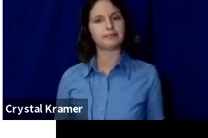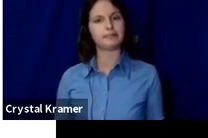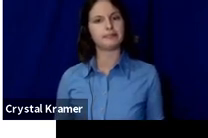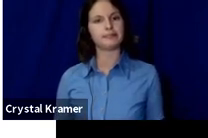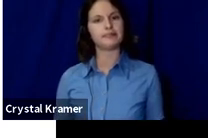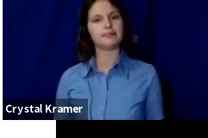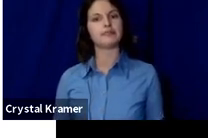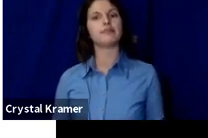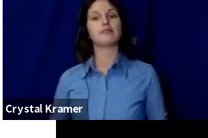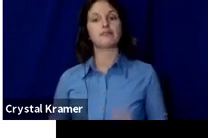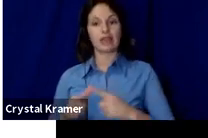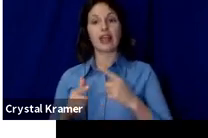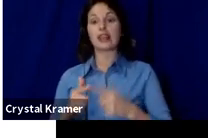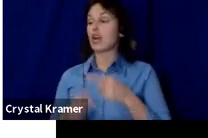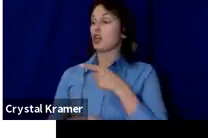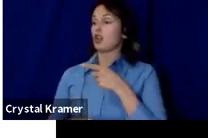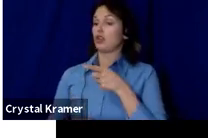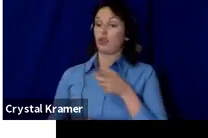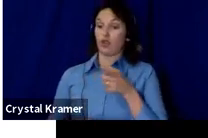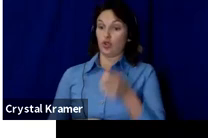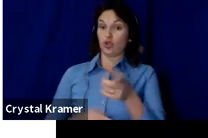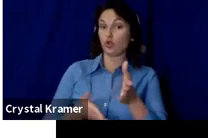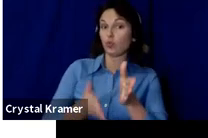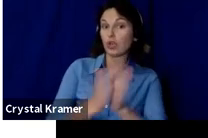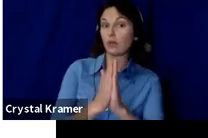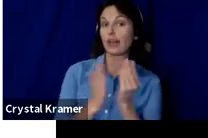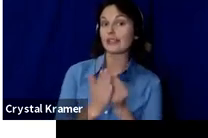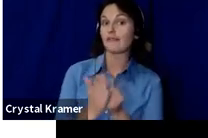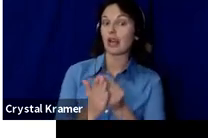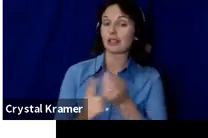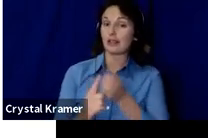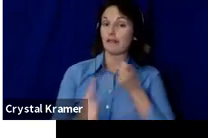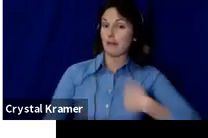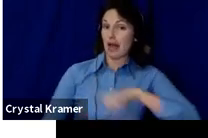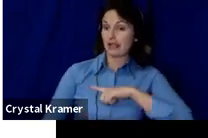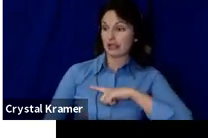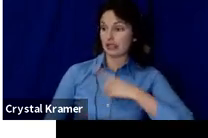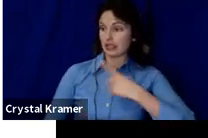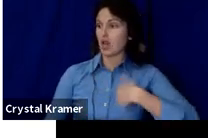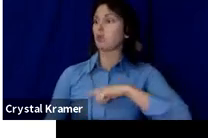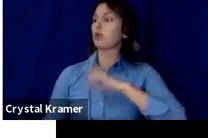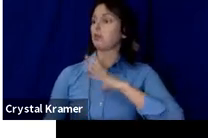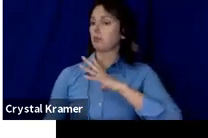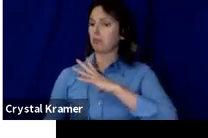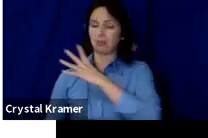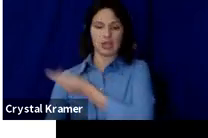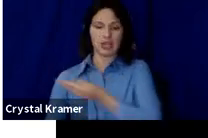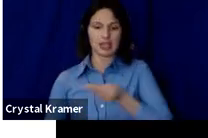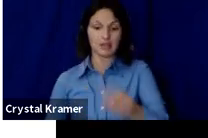You then request the funds from us and we disperse them to you in the form of a grant.